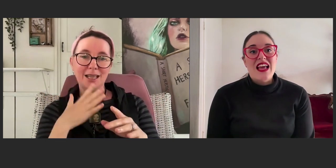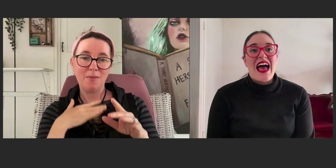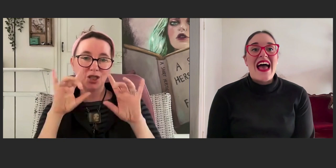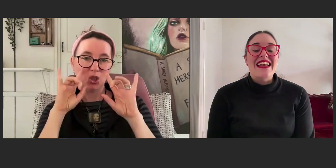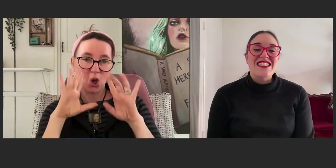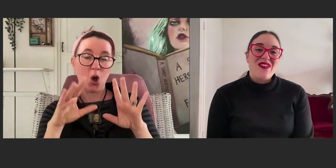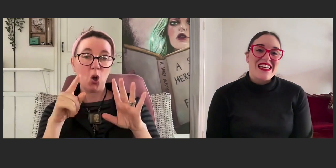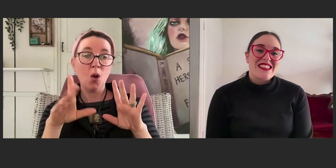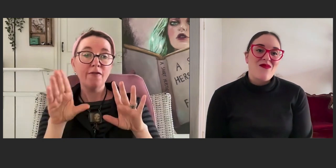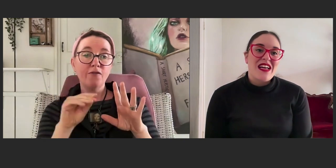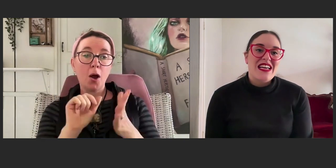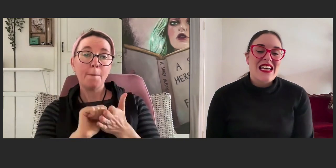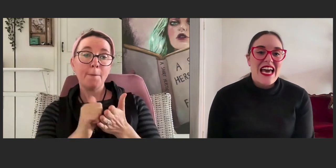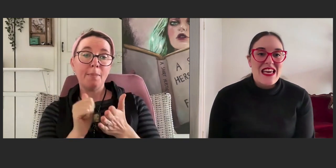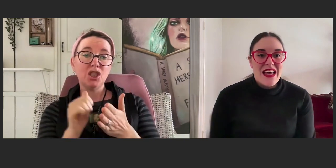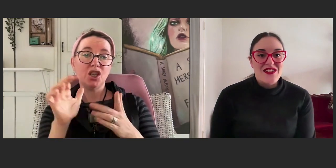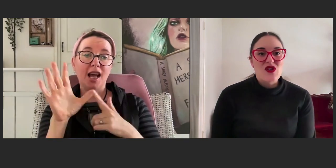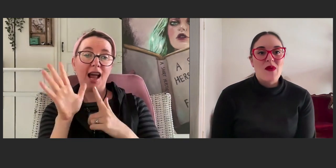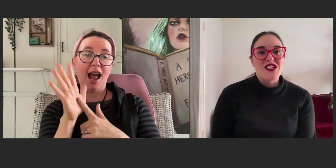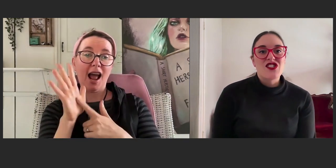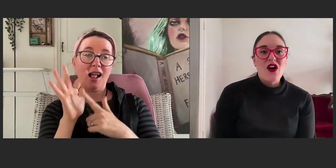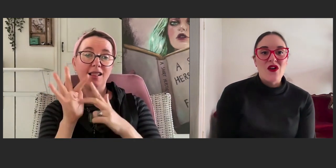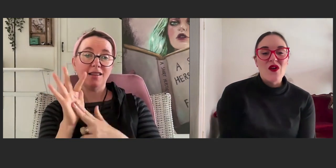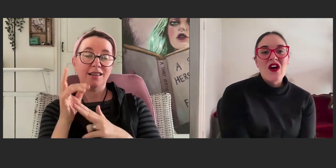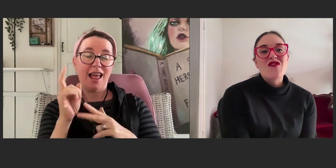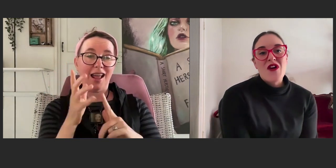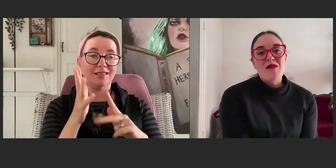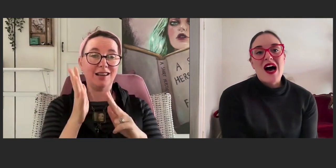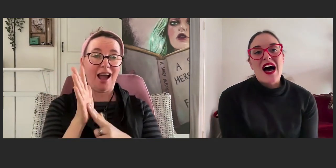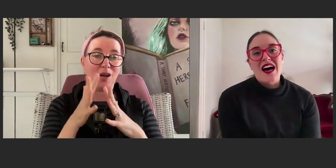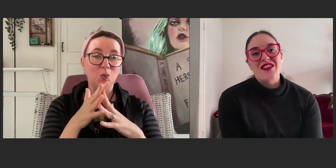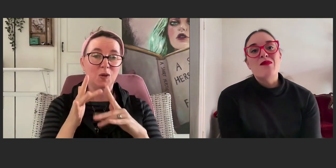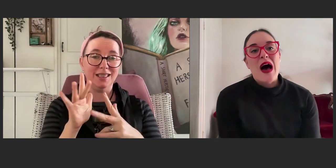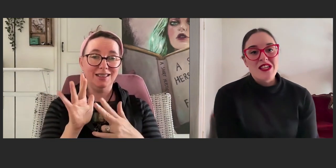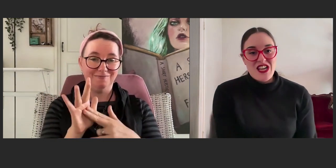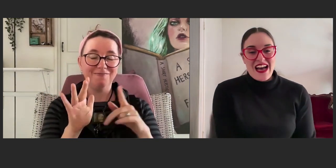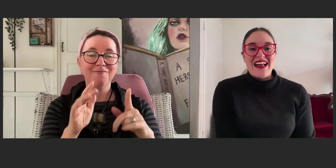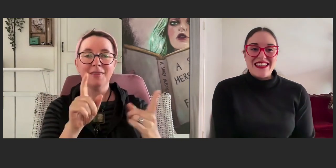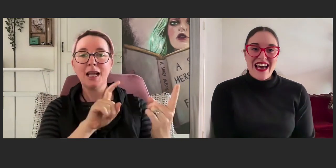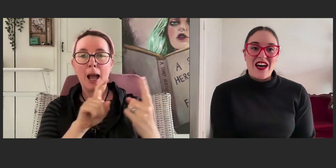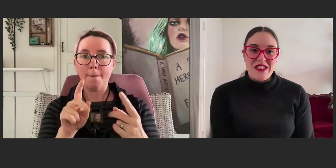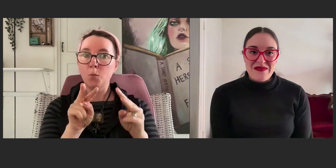And it's funny, someone came and saw my show from the publisher, Allen and Unwin